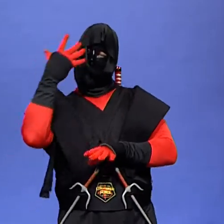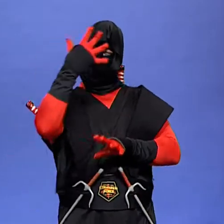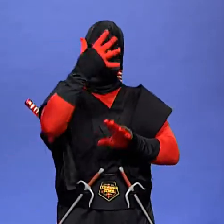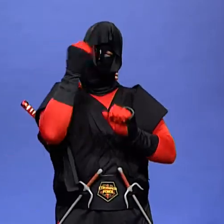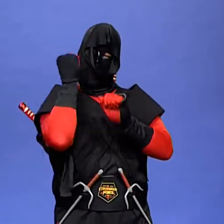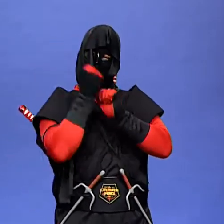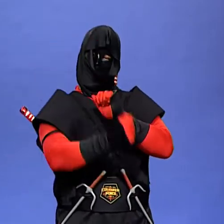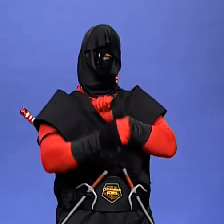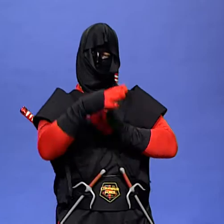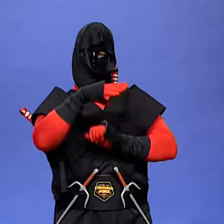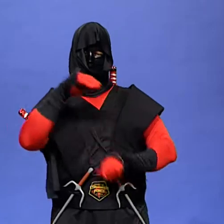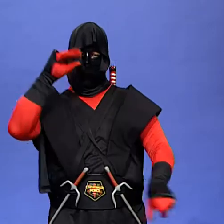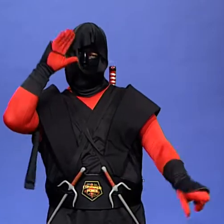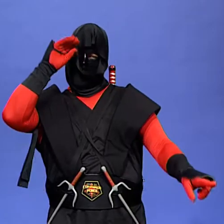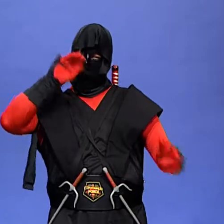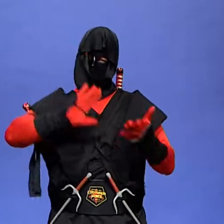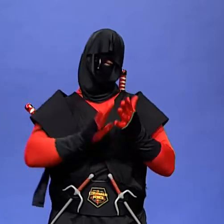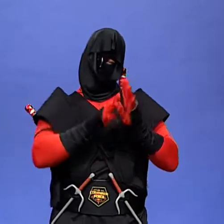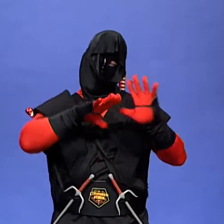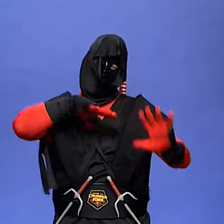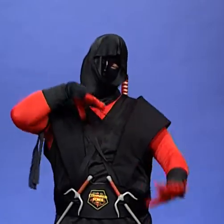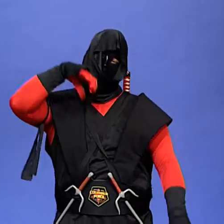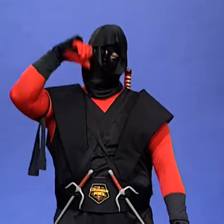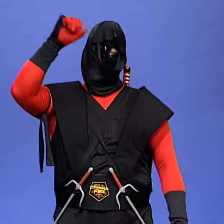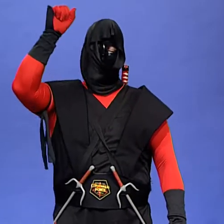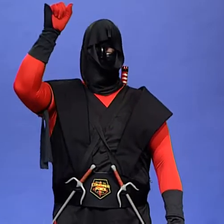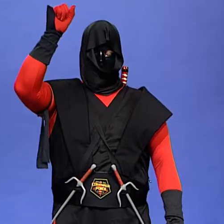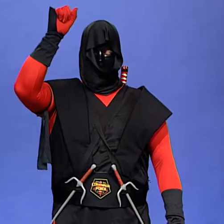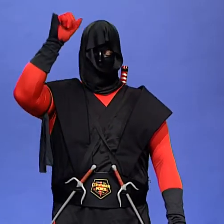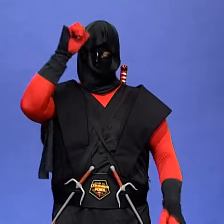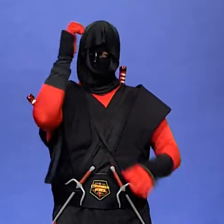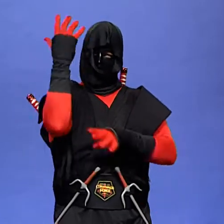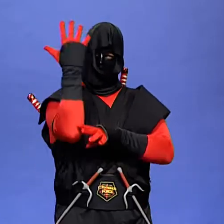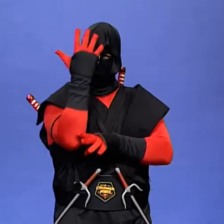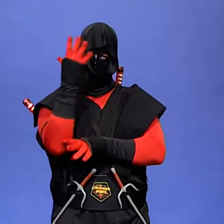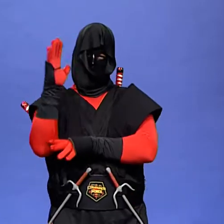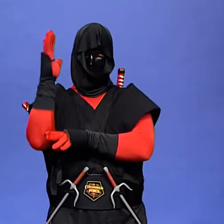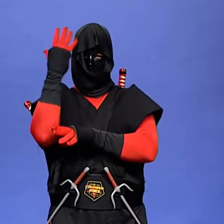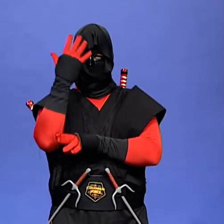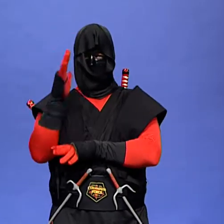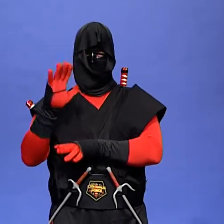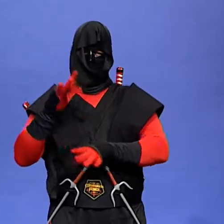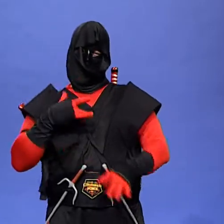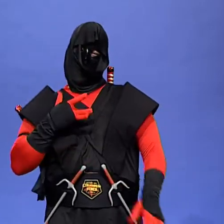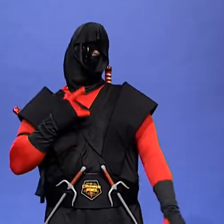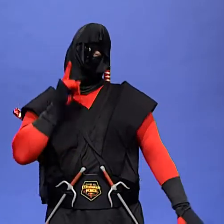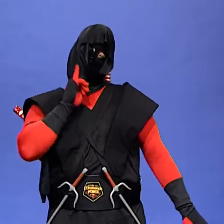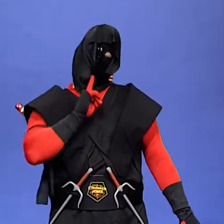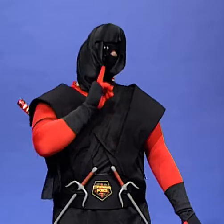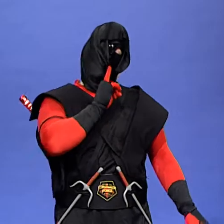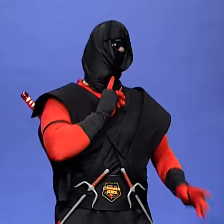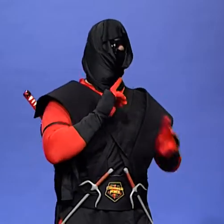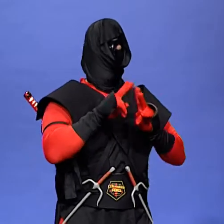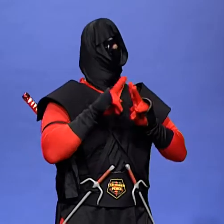and the boy grew older and the tree was often alone